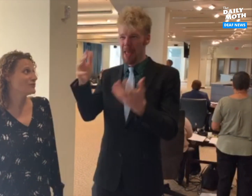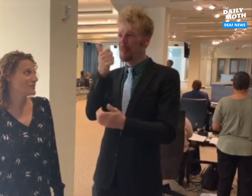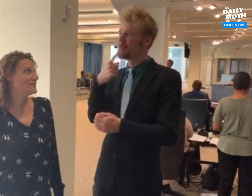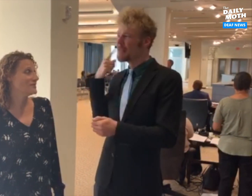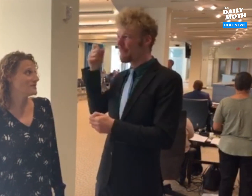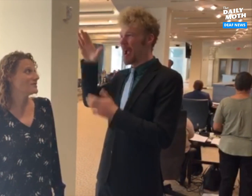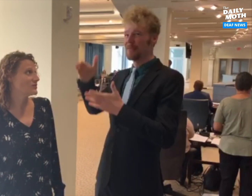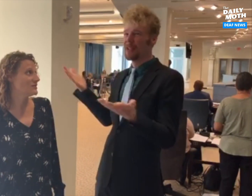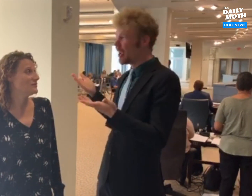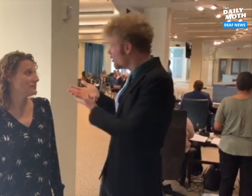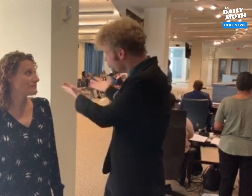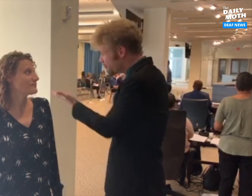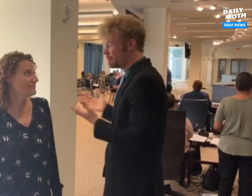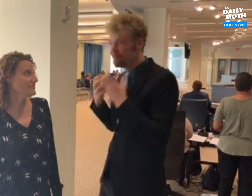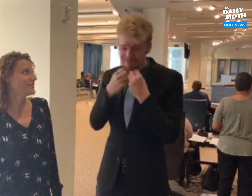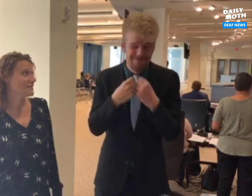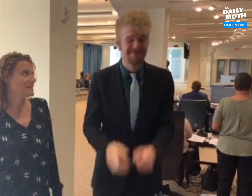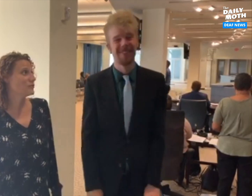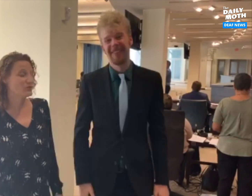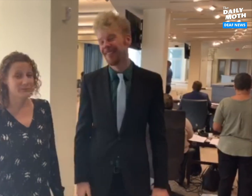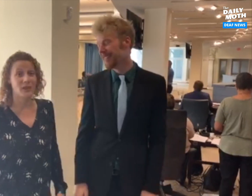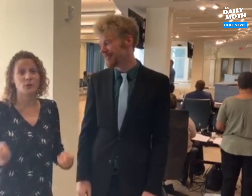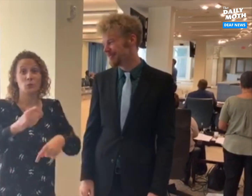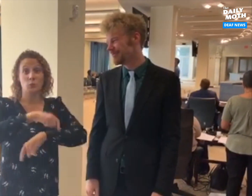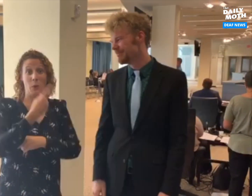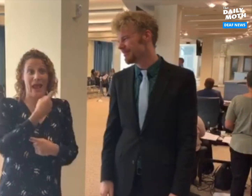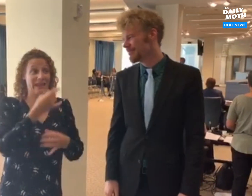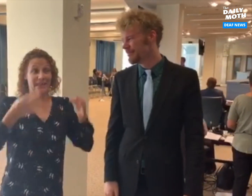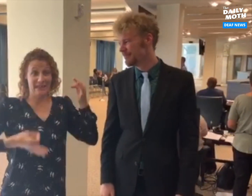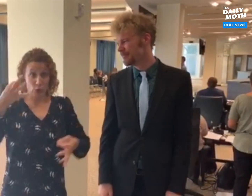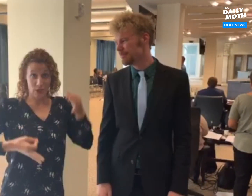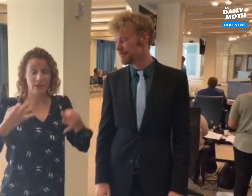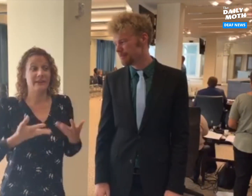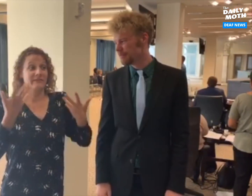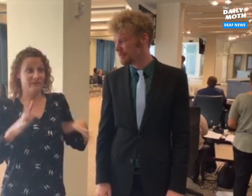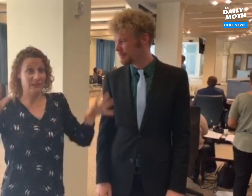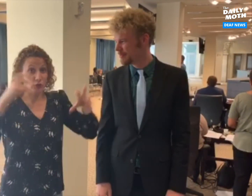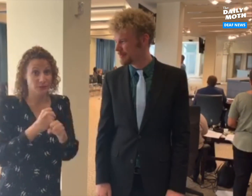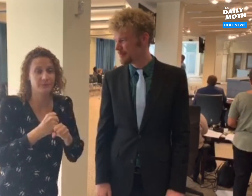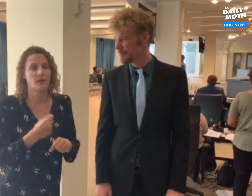Many other deaf people testified here as well. After today's hearing has wrapped up,